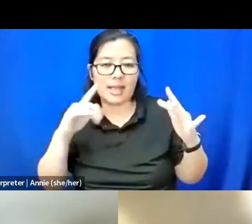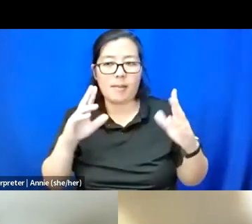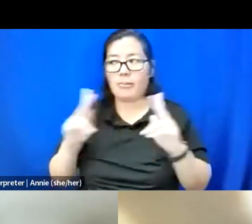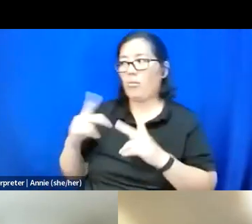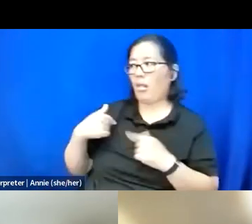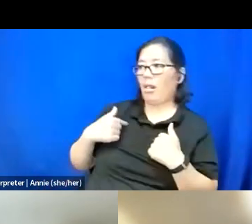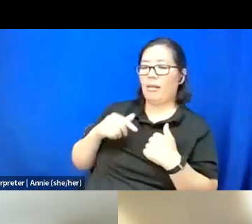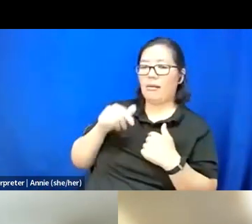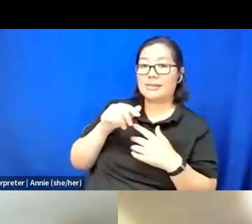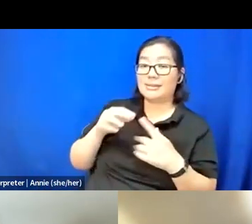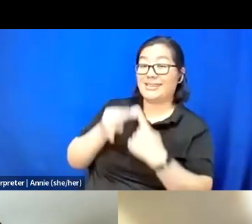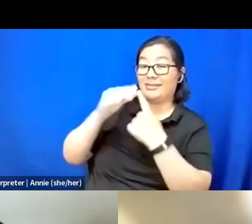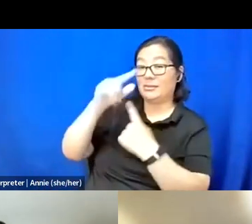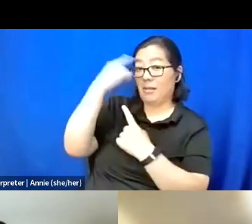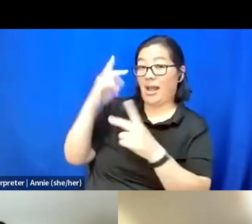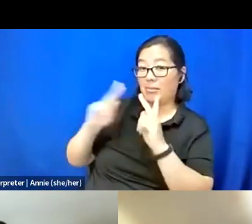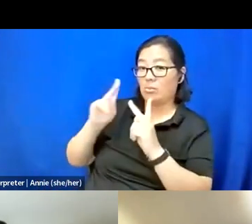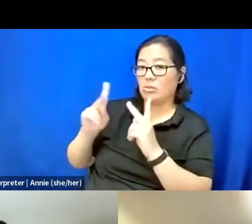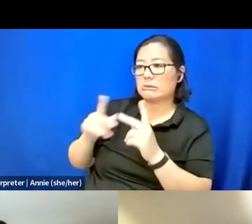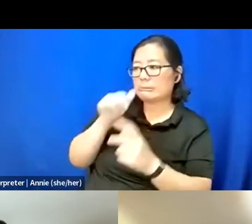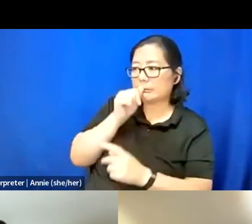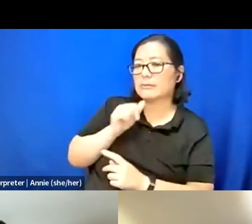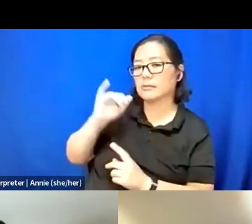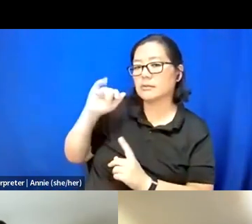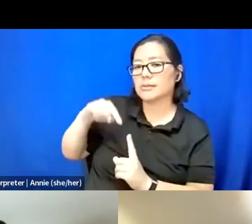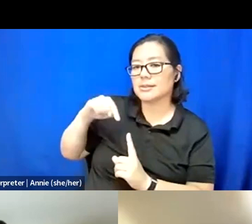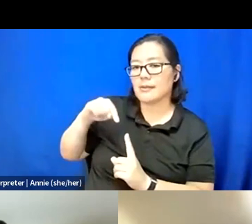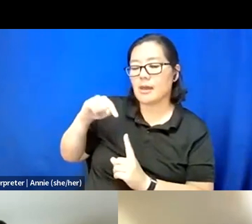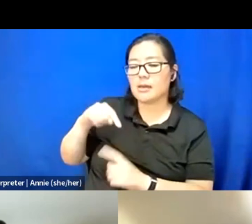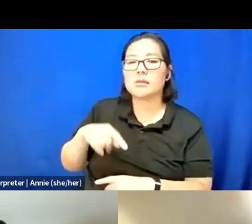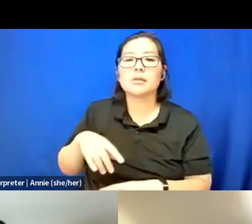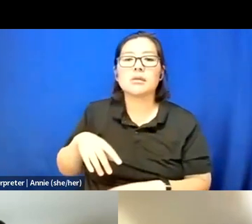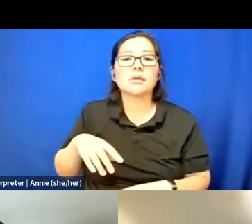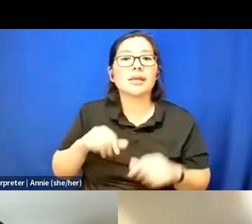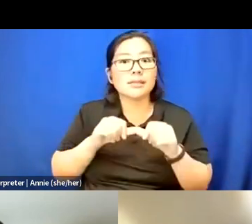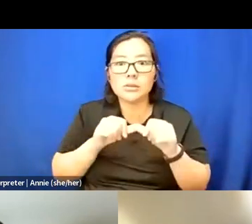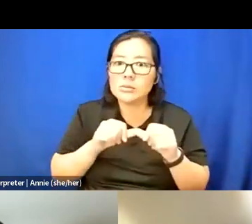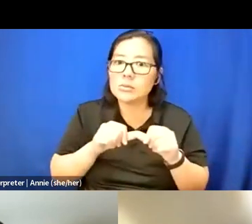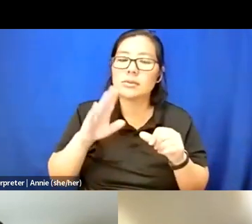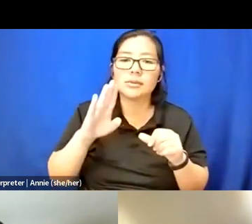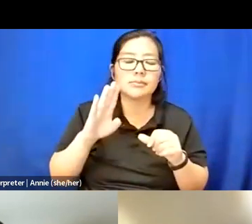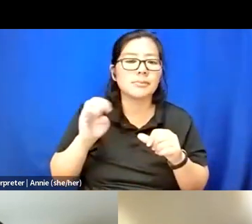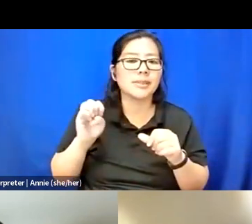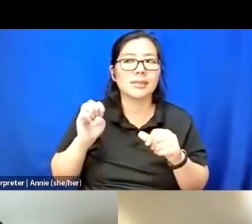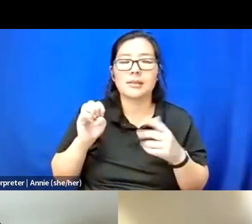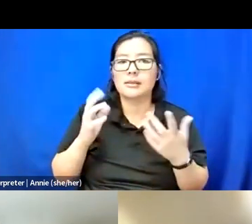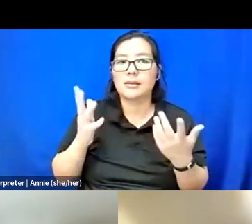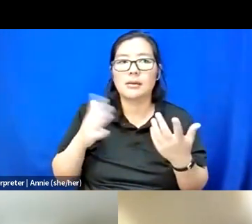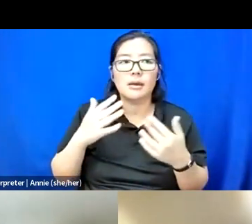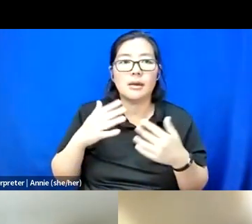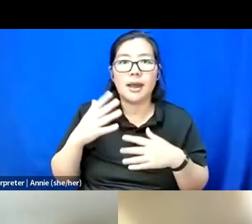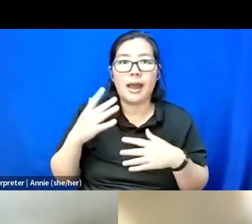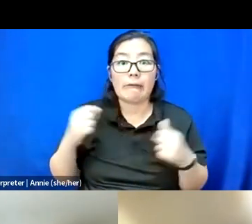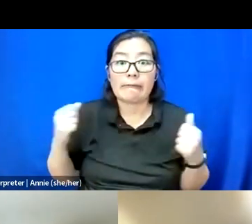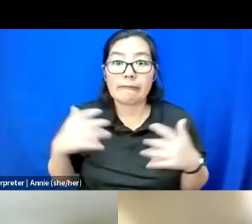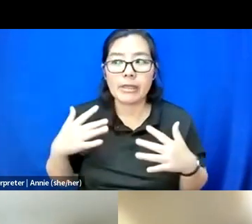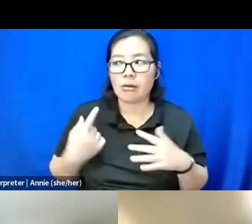And I think there continues to be, out of fear of like maybe loneliness or isolation,